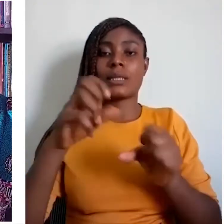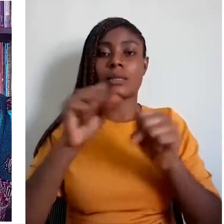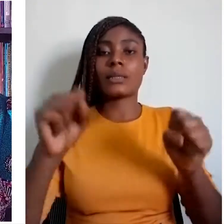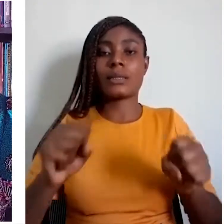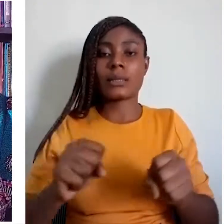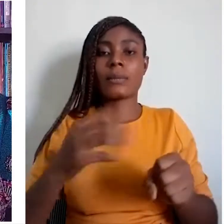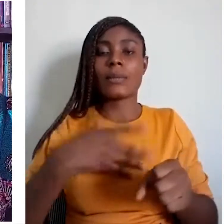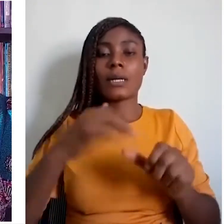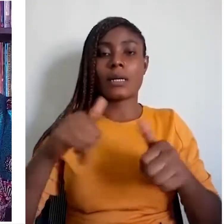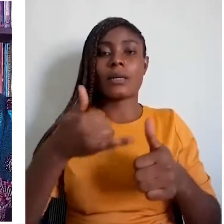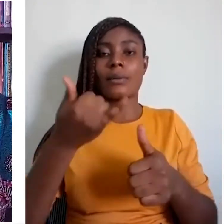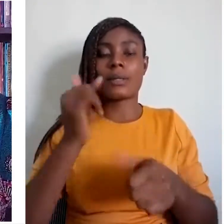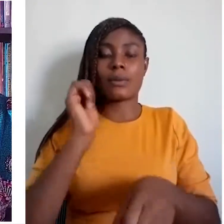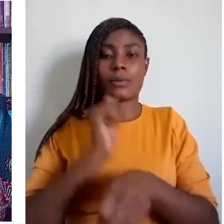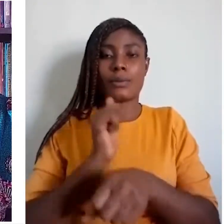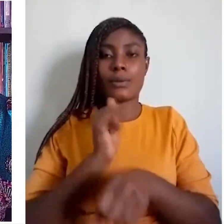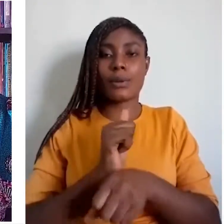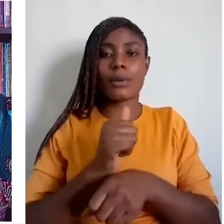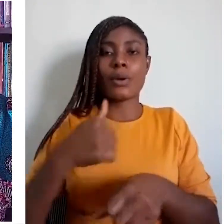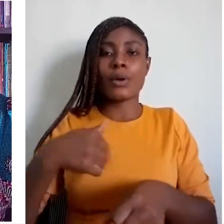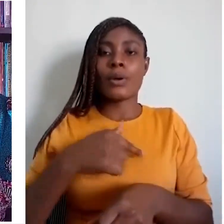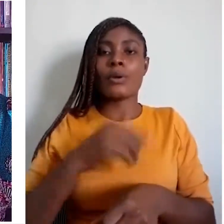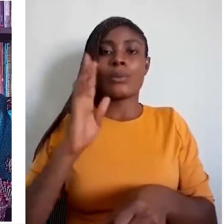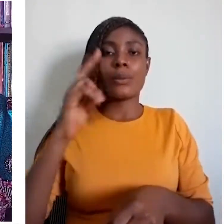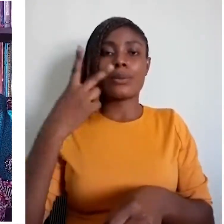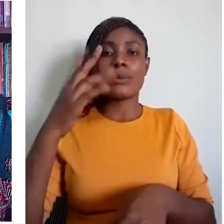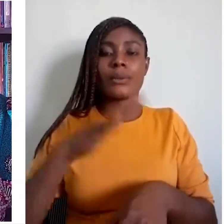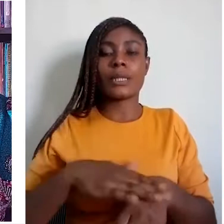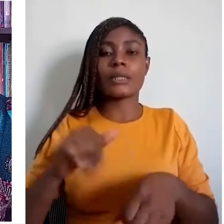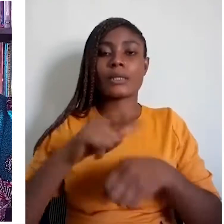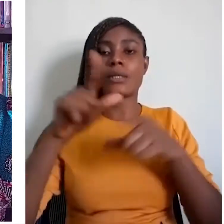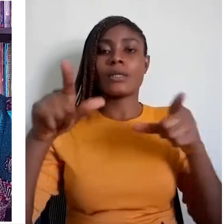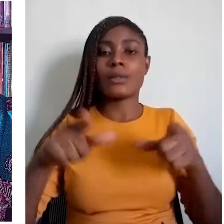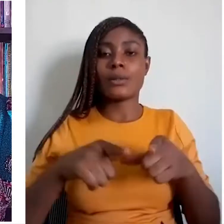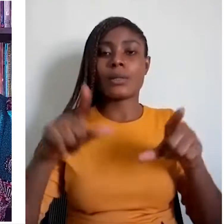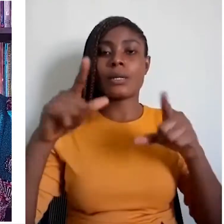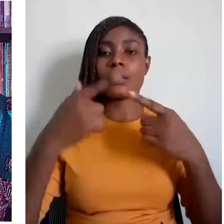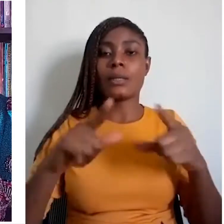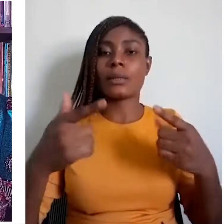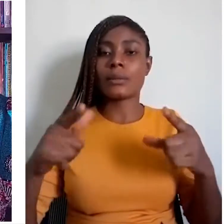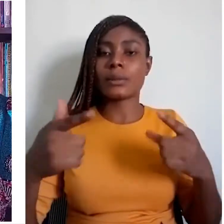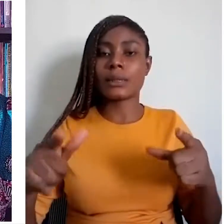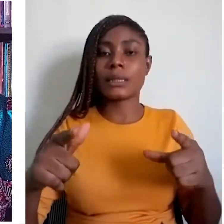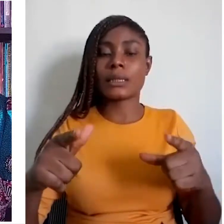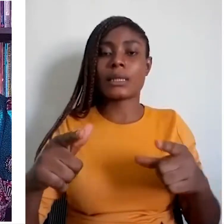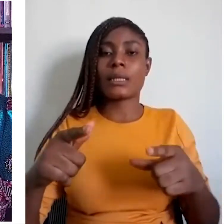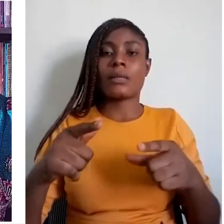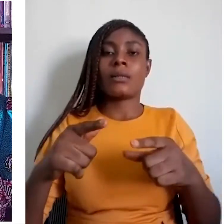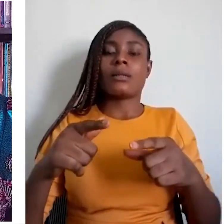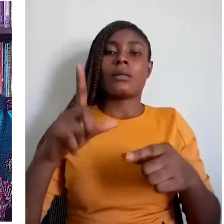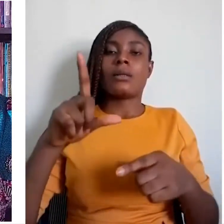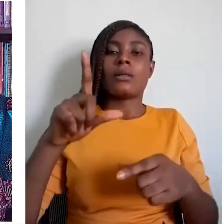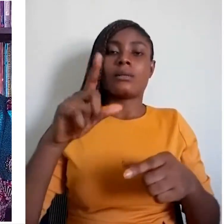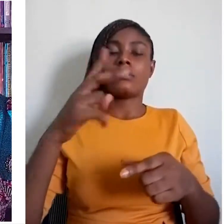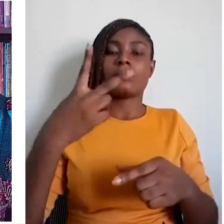We will be looking at: indigenous languages, official and national languages, lingua franca, pidgins, and creoles.